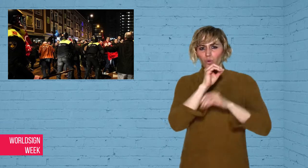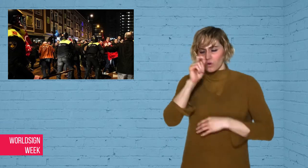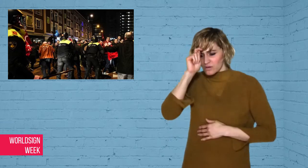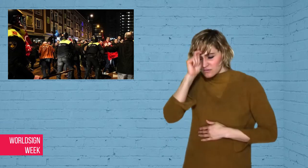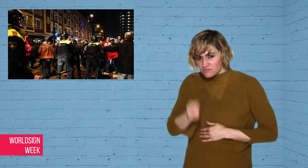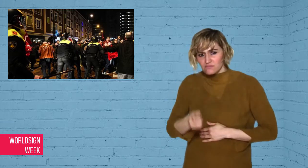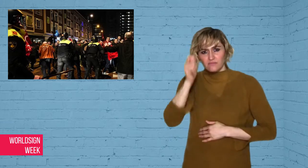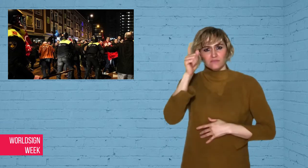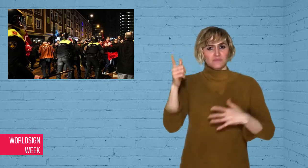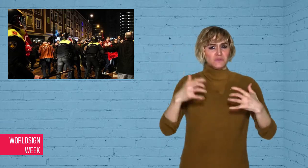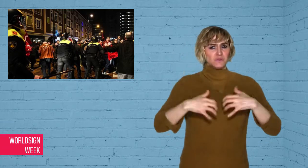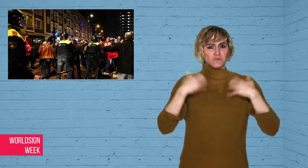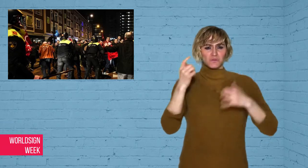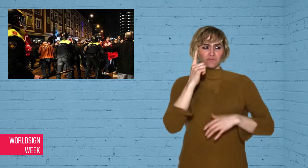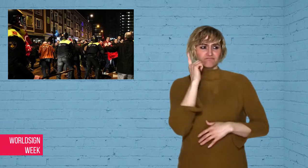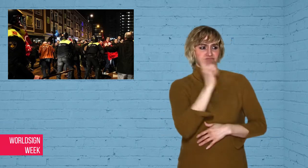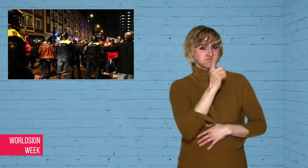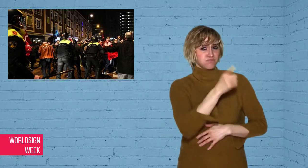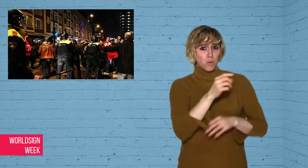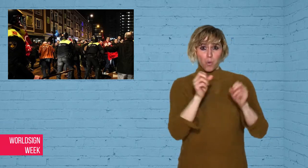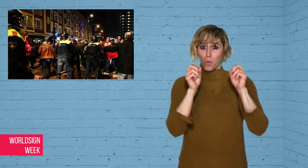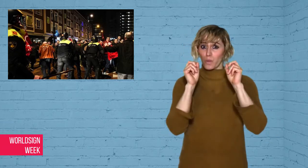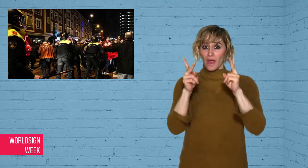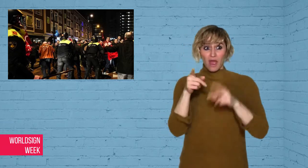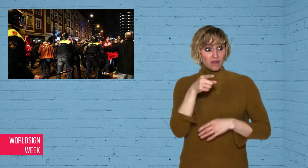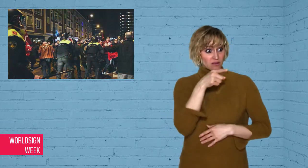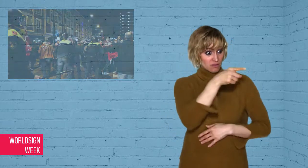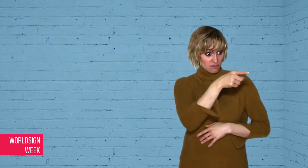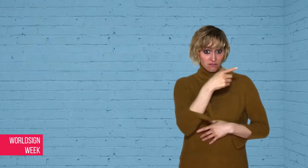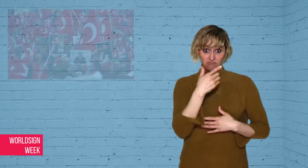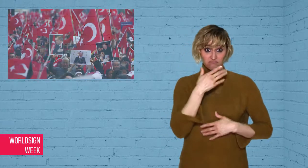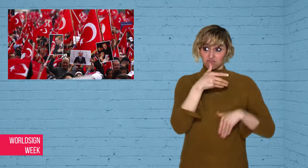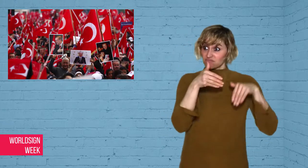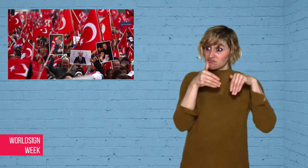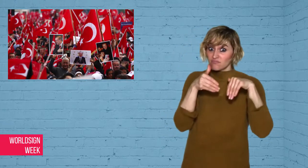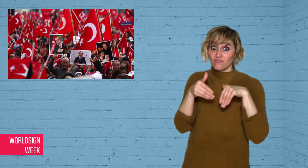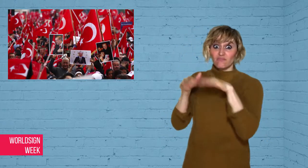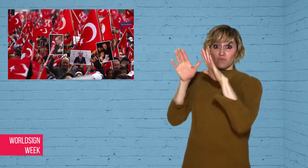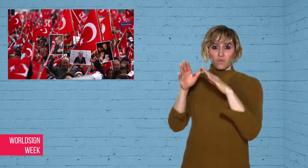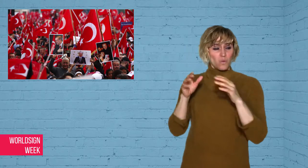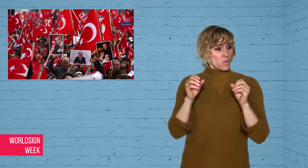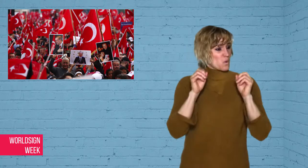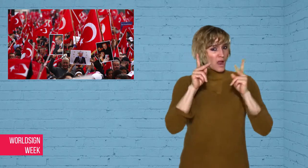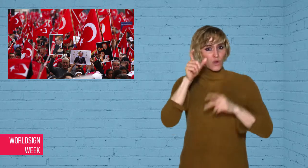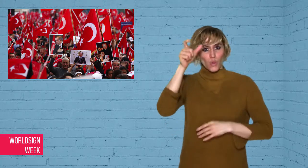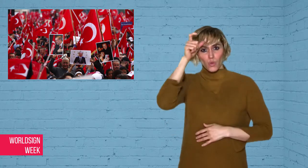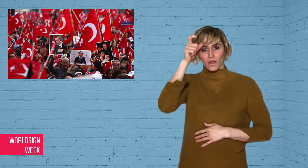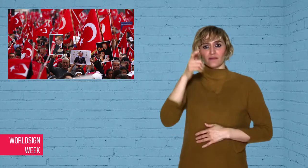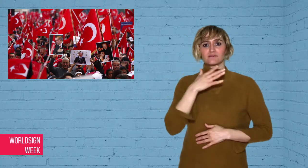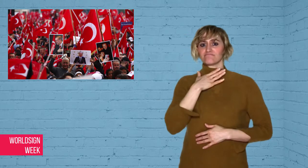price” for its “shameless” treatment of